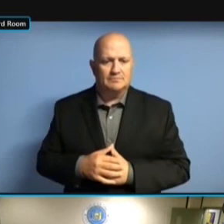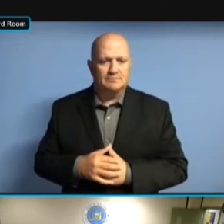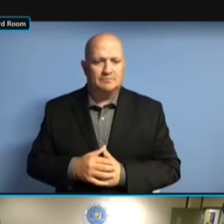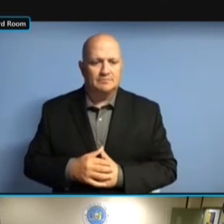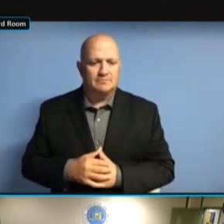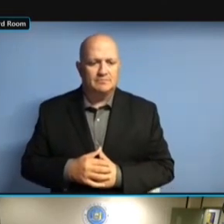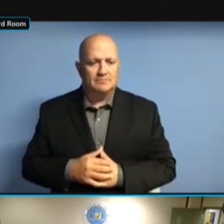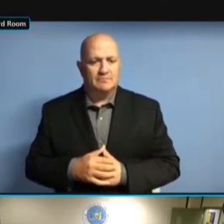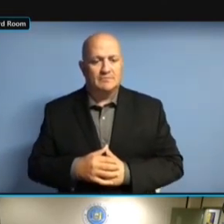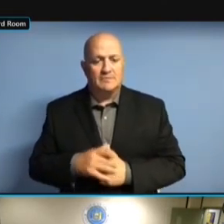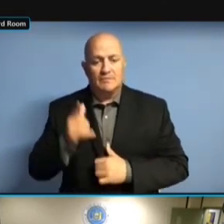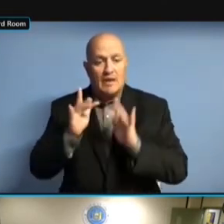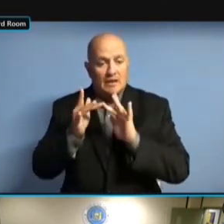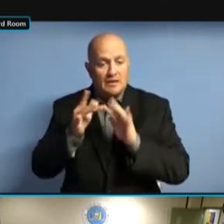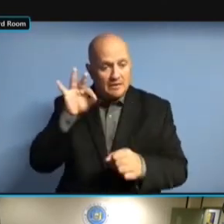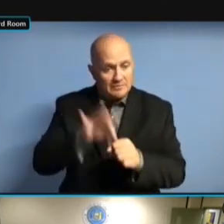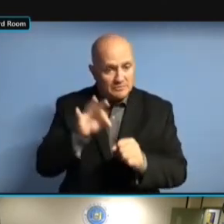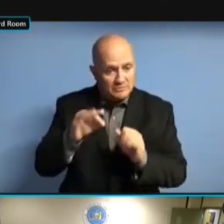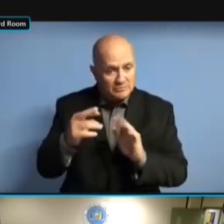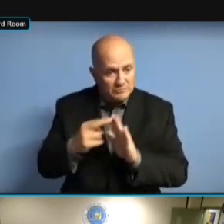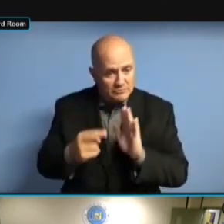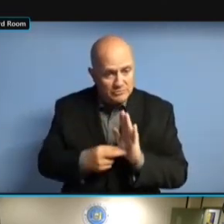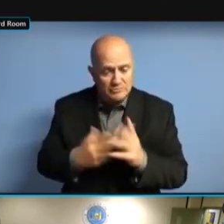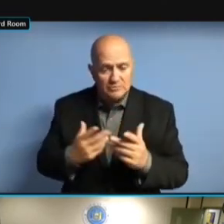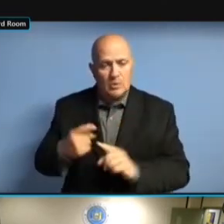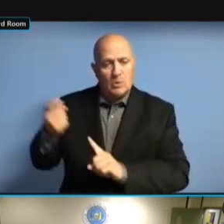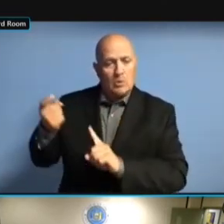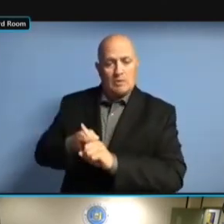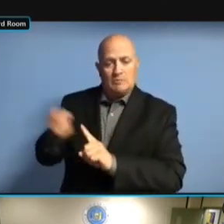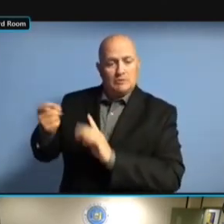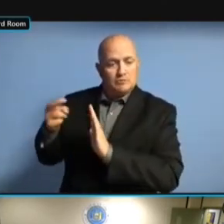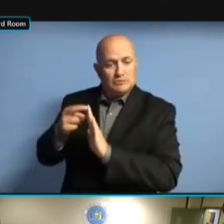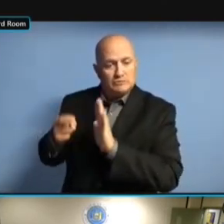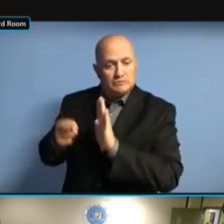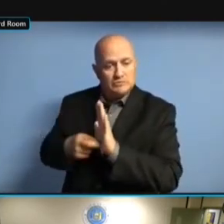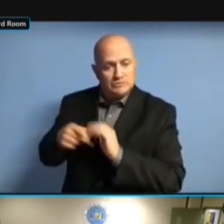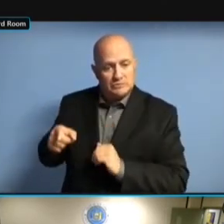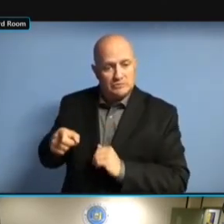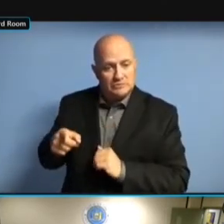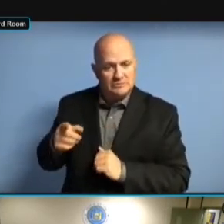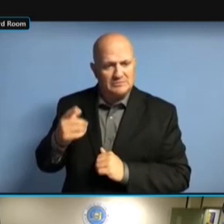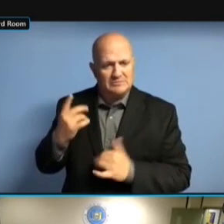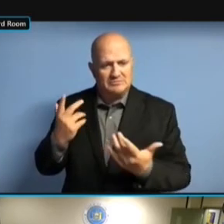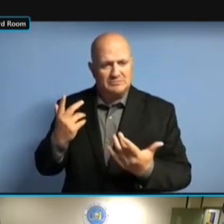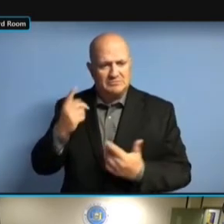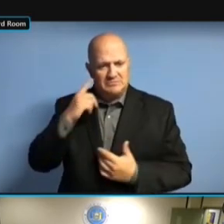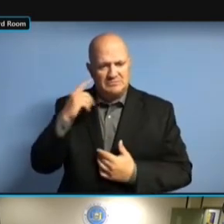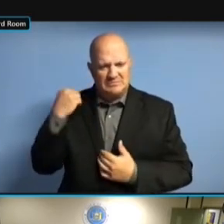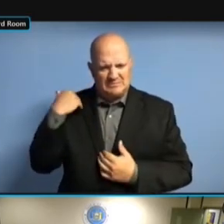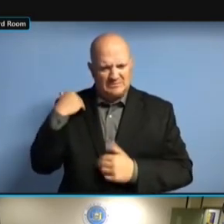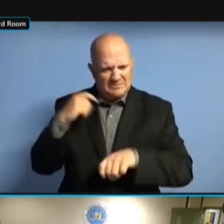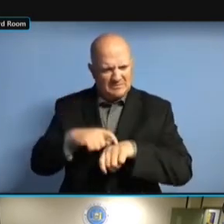I BELIEVE IT'S ALREADY PREVIOUSLY MENTIONED, I BELIEVE IT'S ALREADY PREVIOUSLY MENTIONED, THE I BELIEVE IT'S ALREADY PREVIOUSLY MENTIONED, THE RFP PREVIOUSLY MENTIONED, THE RFP PREVIOUSLY MENTIONED, THE RFP DEADLINE PREVIOUSLY MENTIONED, THE RFP DEADLINE WAS PREVIOUSLY MENTIONED, THE RFP DEADLINE WAS FRIDAY. DEADLINE WAS FRIDAY. DEADLINE WAS FRIDAY. AS DEADLINE WAS FRIDAY. AS WE DEADLINE WAS FRIDAY. AS WE WERE DEADLINE WAS FRIDAY. AS WE WERE NOTIFIED DEADLINE WAS FRIDAY. AS WE WERE NOTIFIED THIS DEADLINE WAS FRIDAY. AS WE WERE NOTIFIED THIS MORNING AS WE WERE NOTIFIED THIS MORNING AS WE WERE NOTIFIED THIS MORNING BY AS WE WERE NOTIFIED THIS MORNING BY THE AS WE WERE NOTIFIED THIS MORNING BY THE OFFICE AS WE WERE NOTIFIED THIS MORNING BY THE OFFICE OF